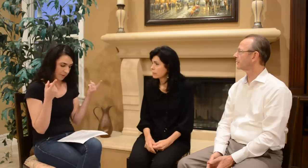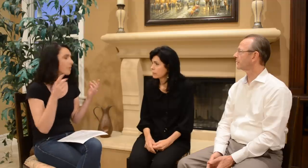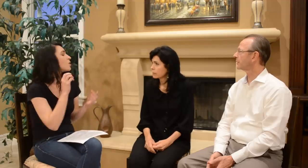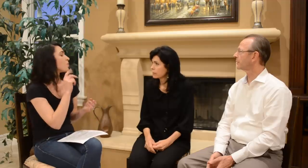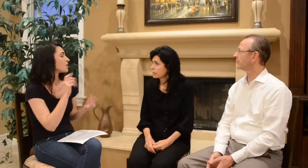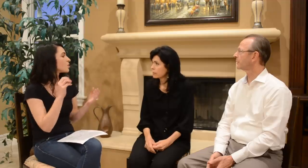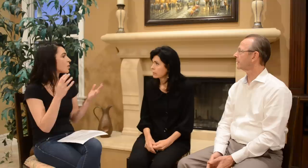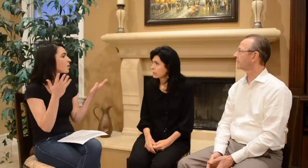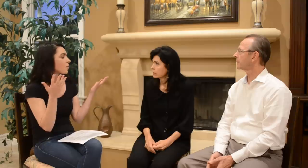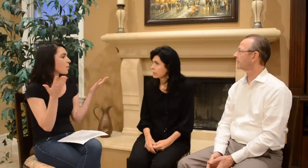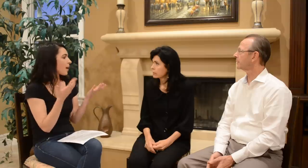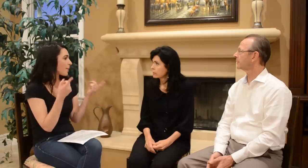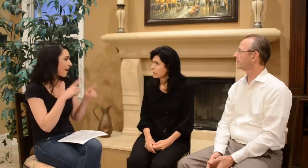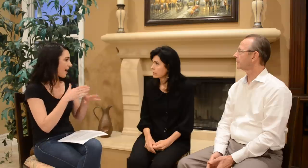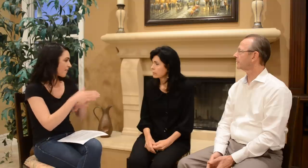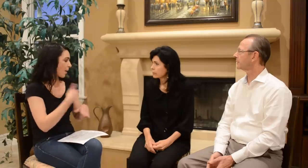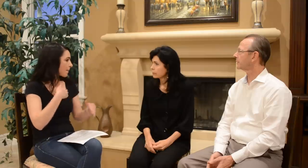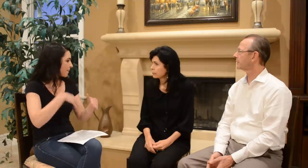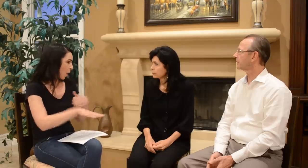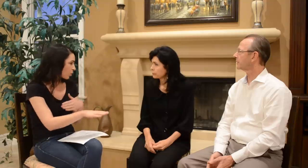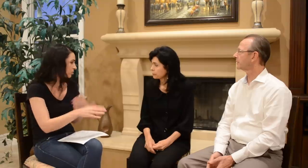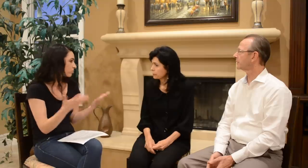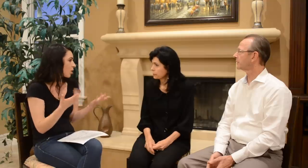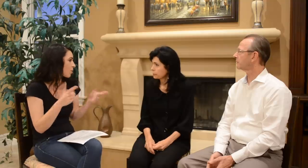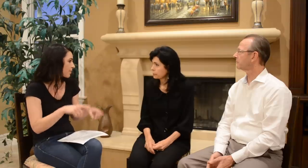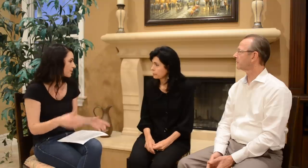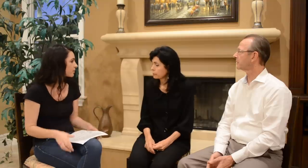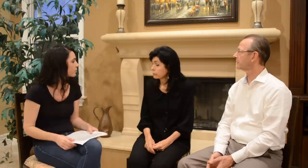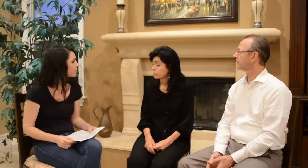Ok… so… what happened after I was born… what happened?